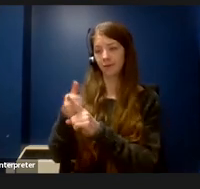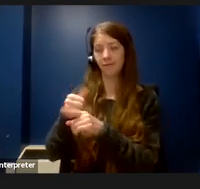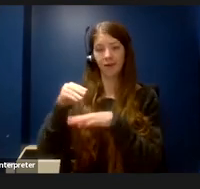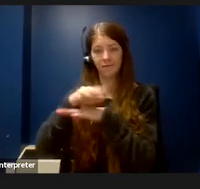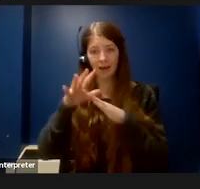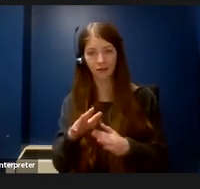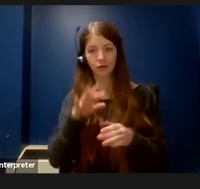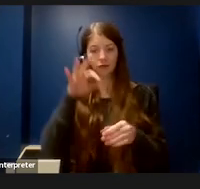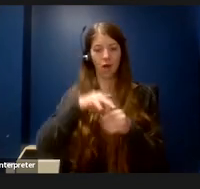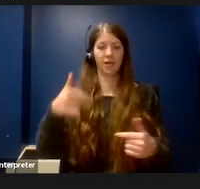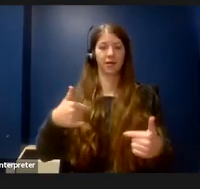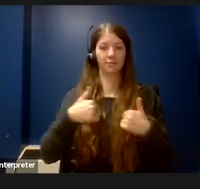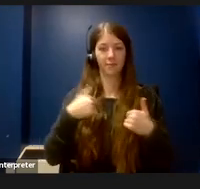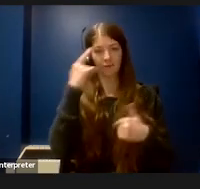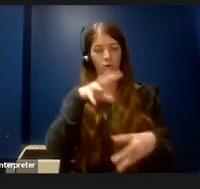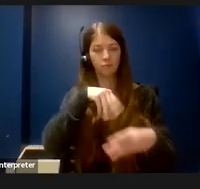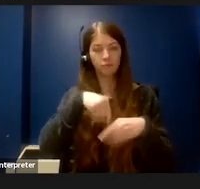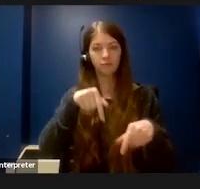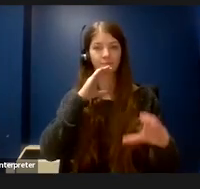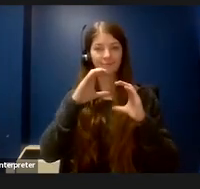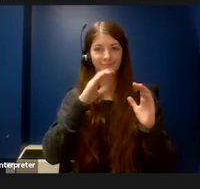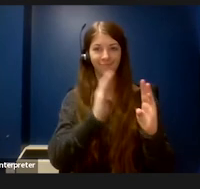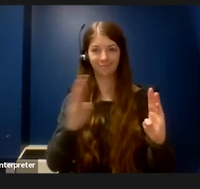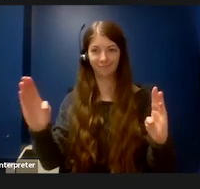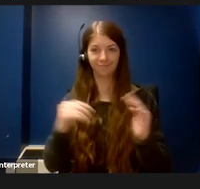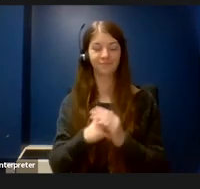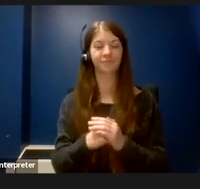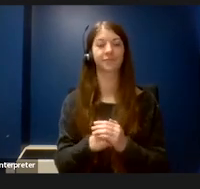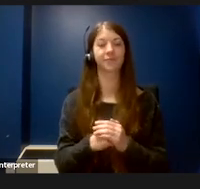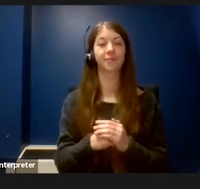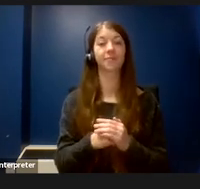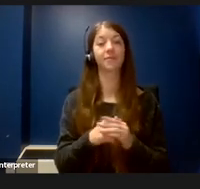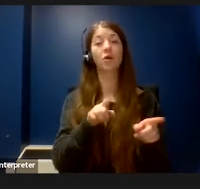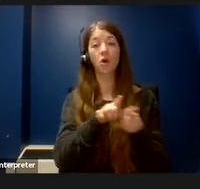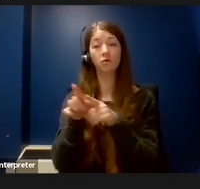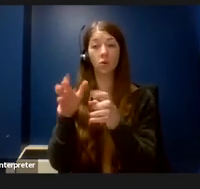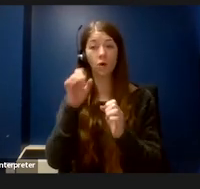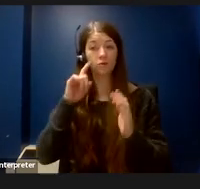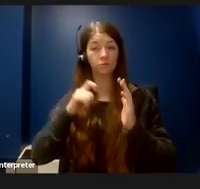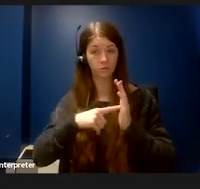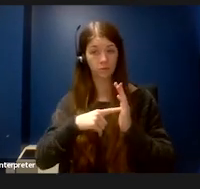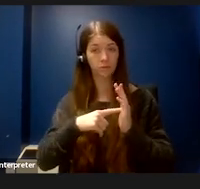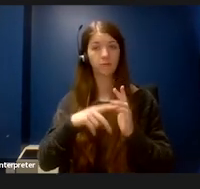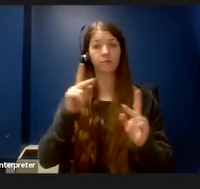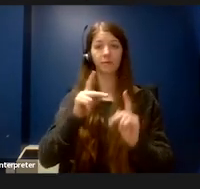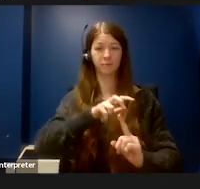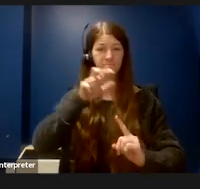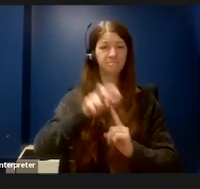series. I'd also like to acknowledge those who championed the disability rights movement,